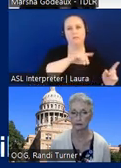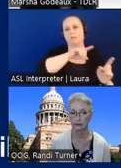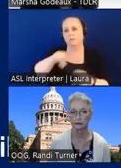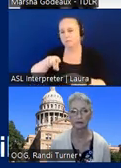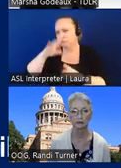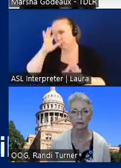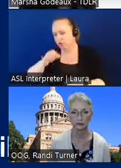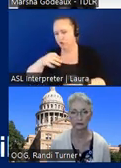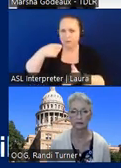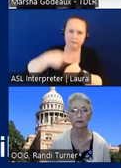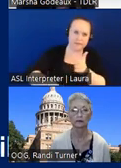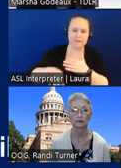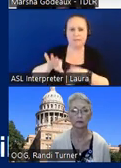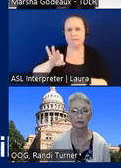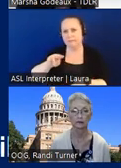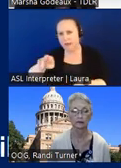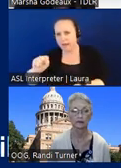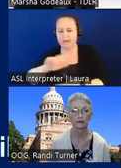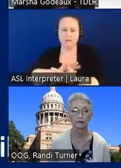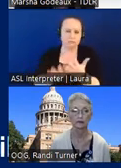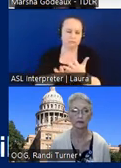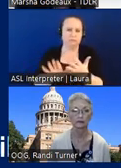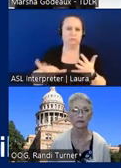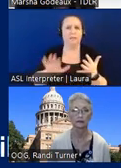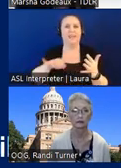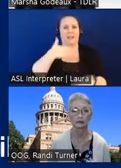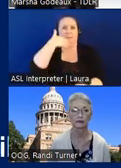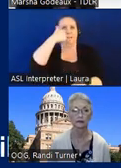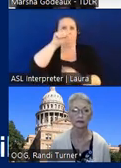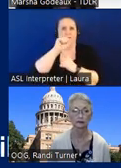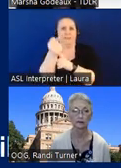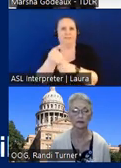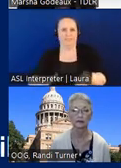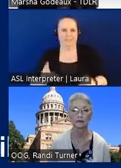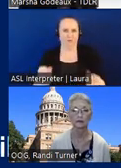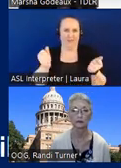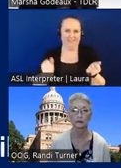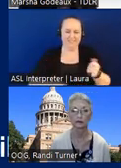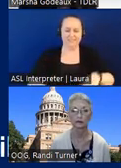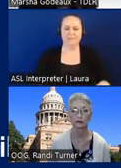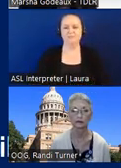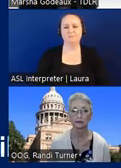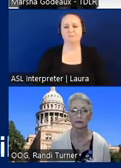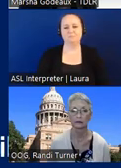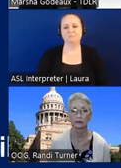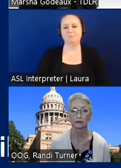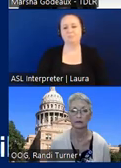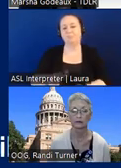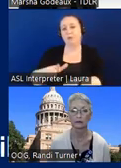fines and things like that that's the best case scenario those are the quickest um the longer ones